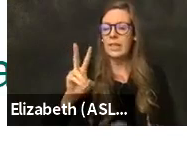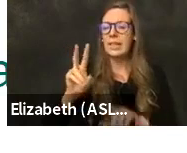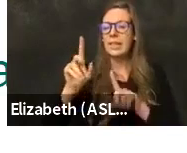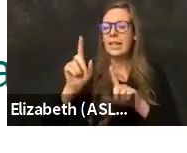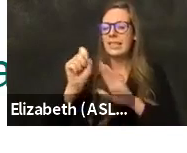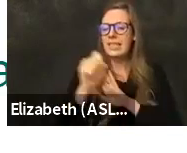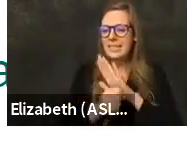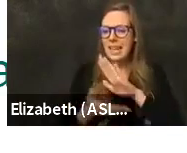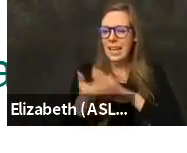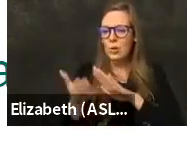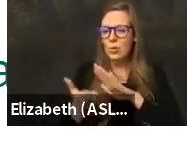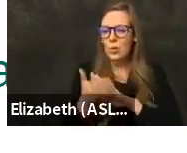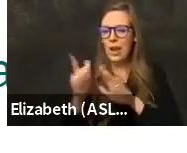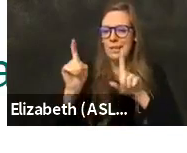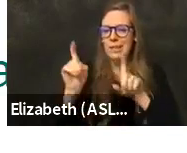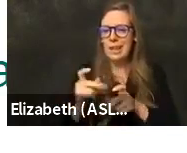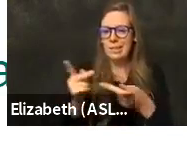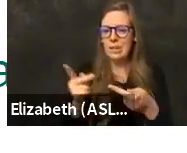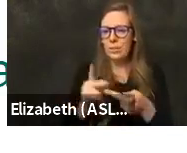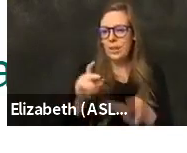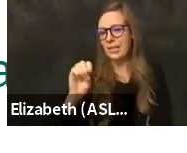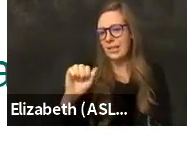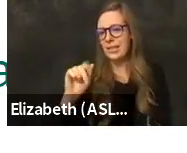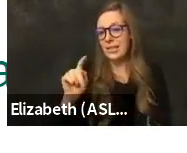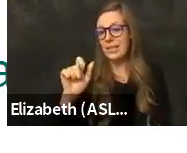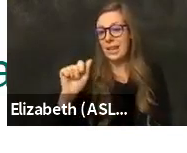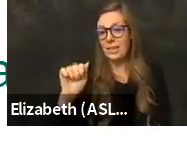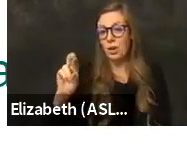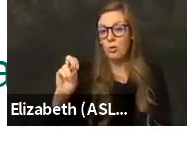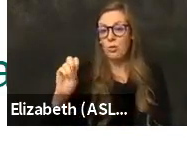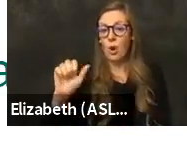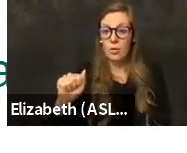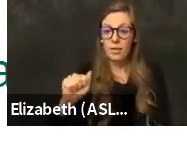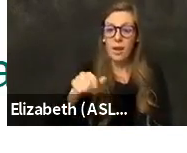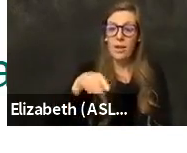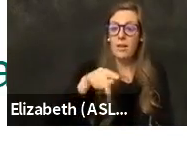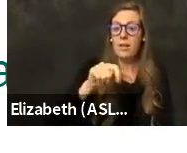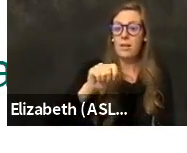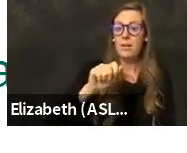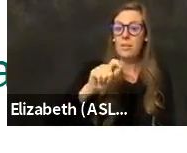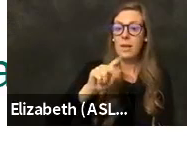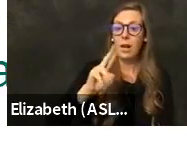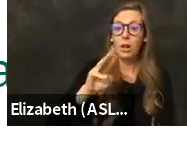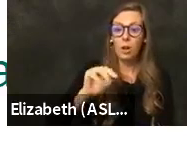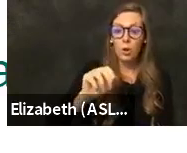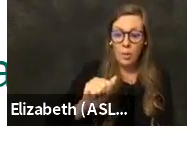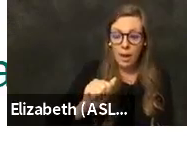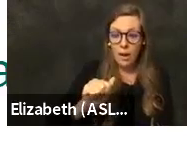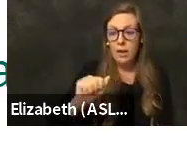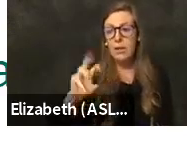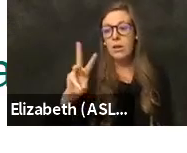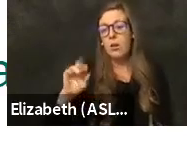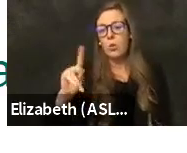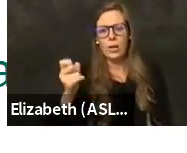is available at Santa Rosa, Petaluma and up in Windsor and has plenty of appointments for people who want to get tested.